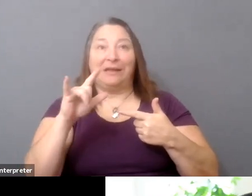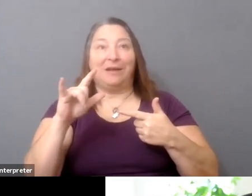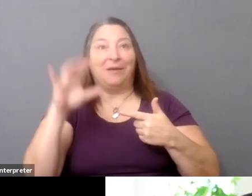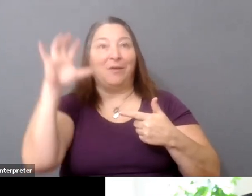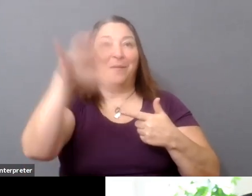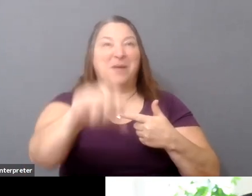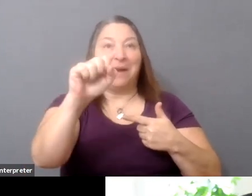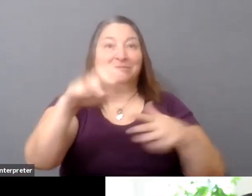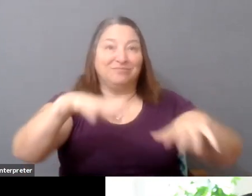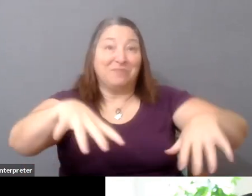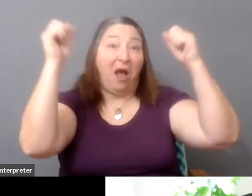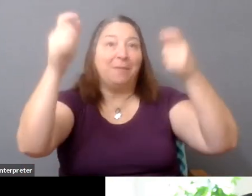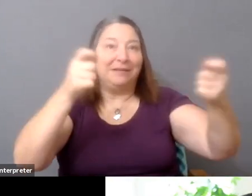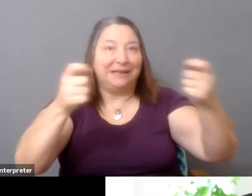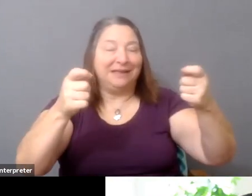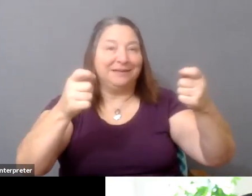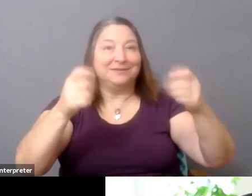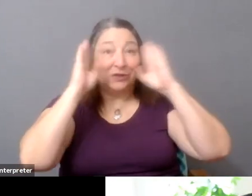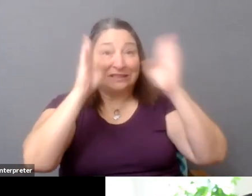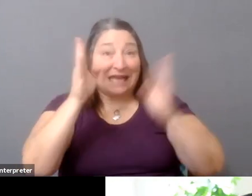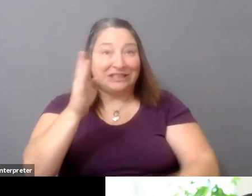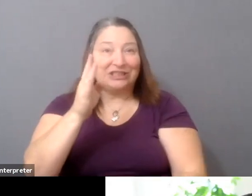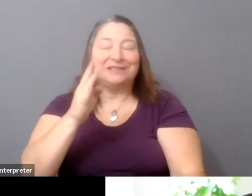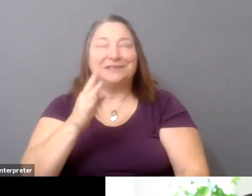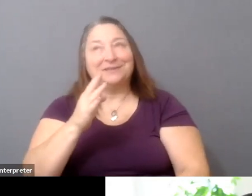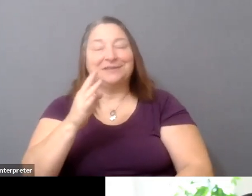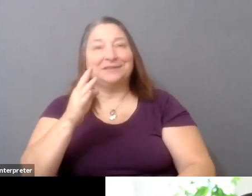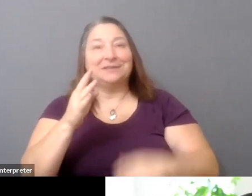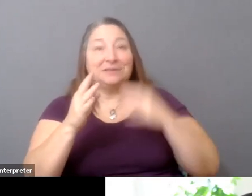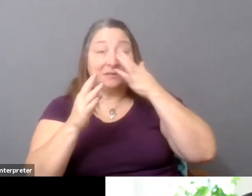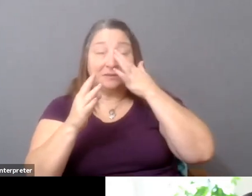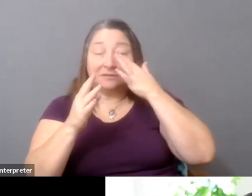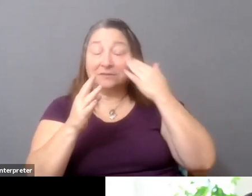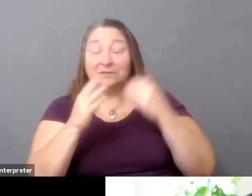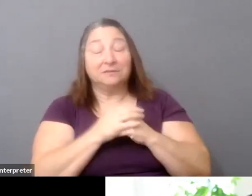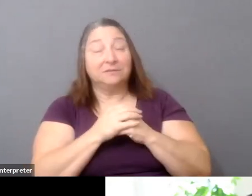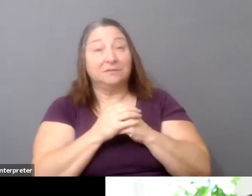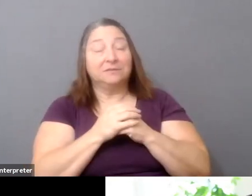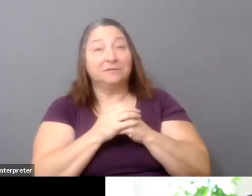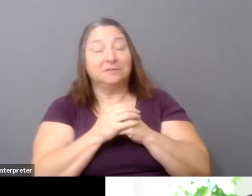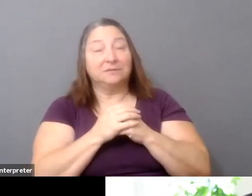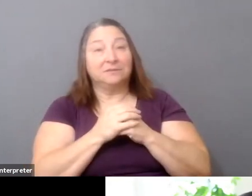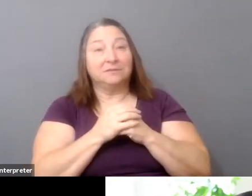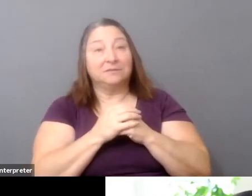There's this new term the attention economy. Whereas, you know, in a way, that